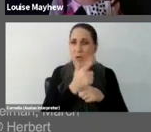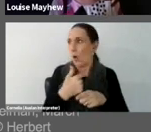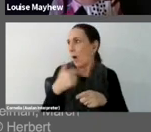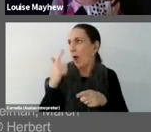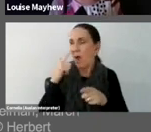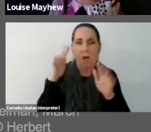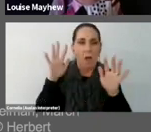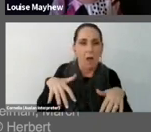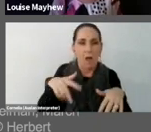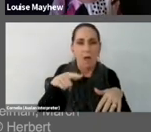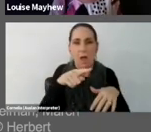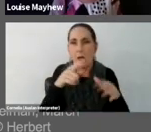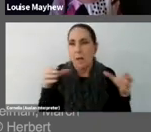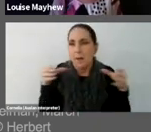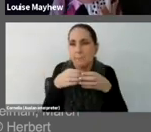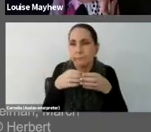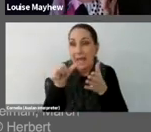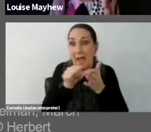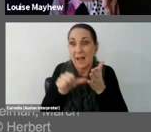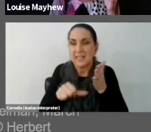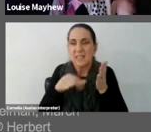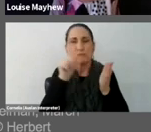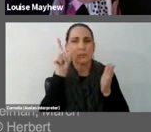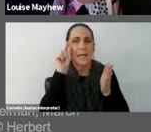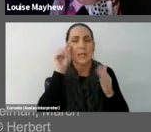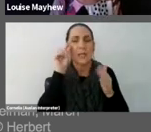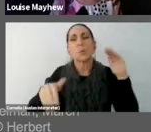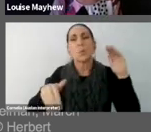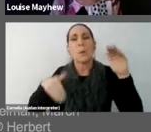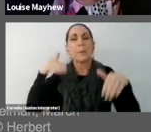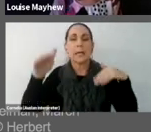synchronized swimming practice, but of course they're made incredibly